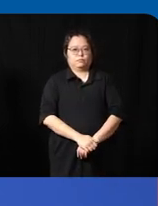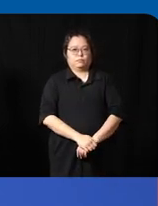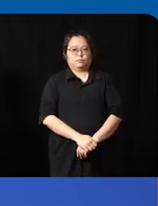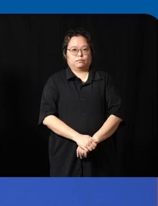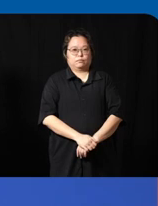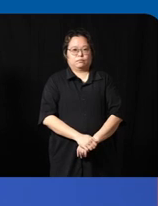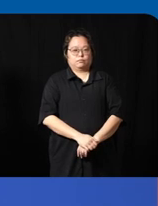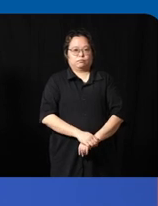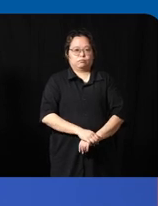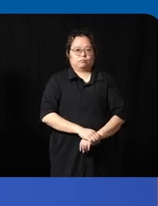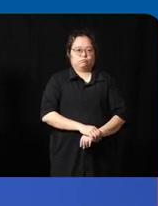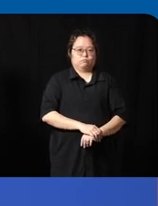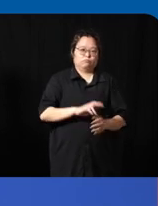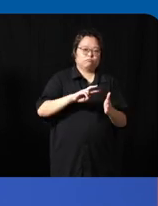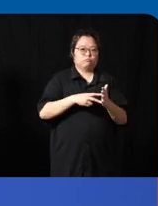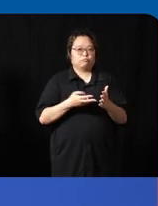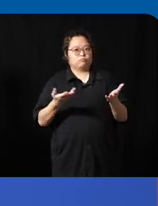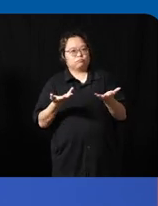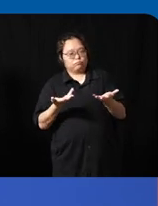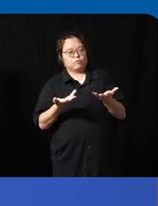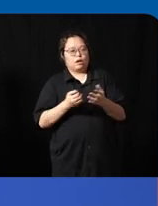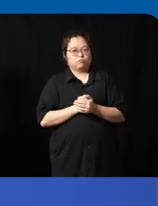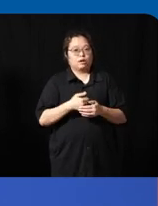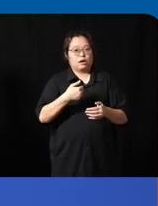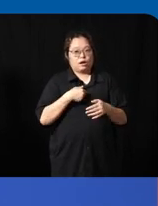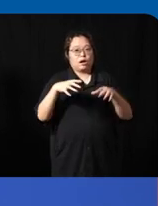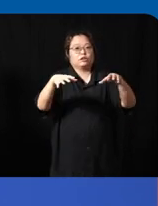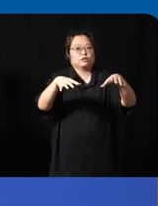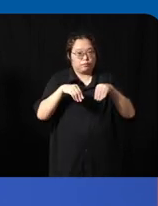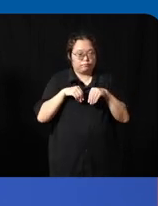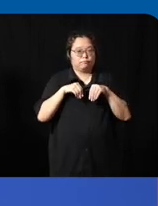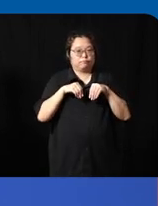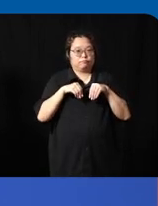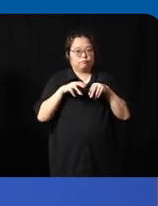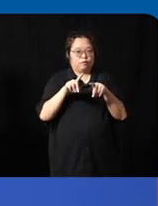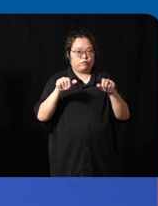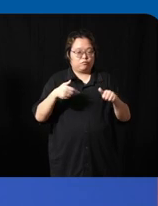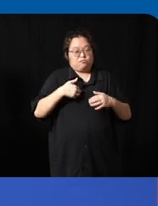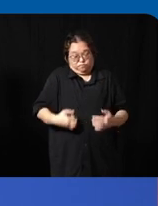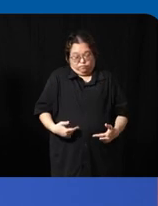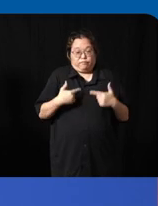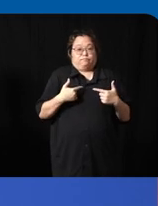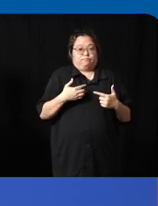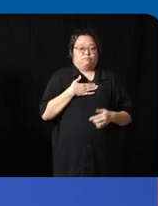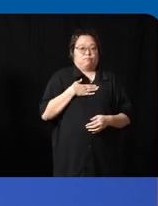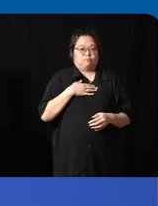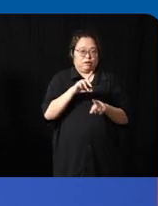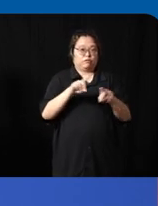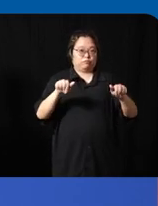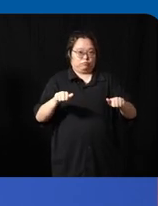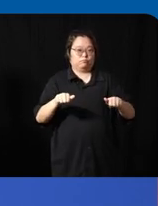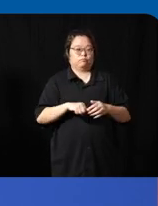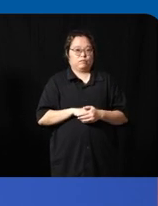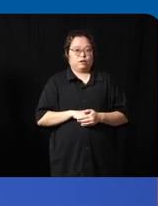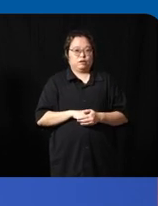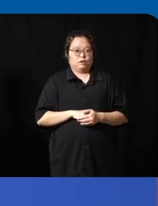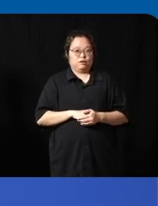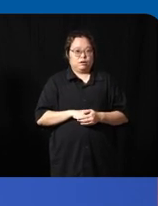able to embrace that and to be we hear a lot about generative AI today right but what about